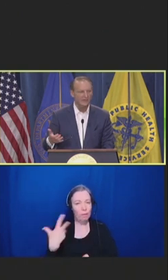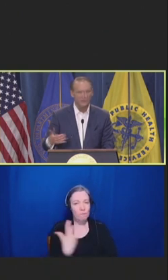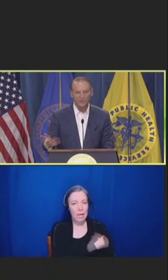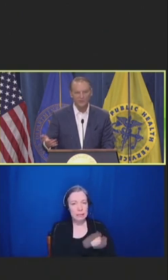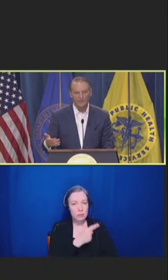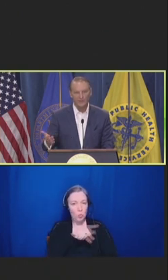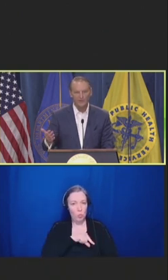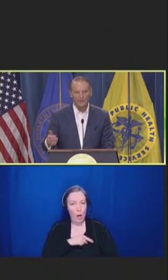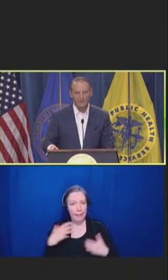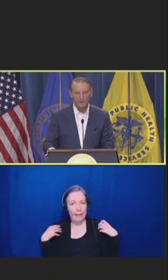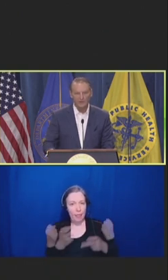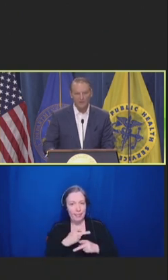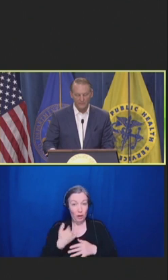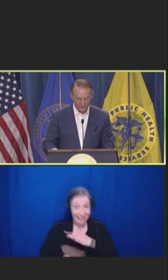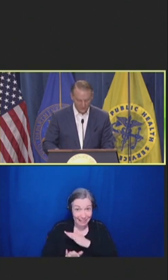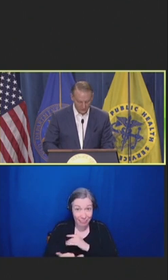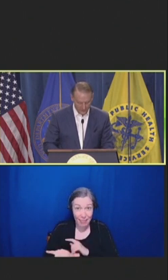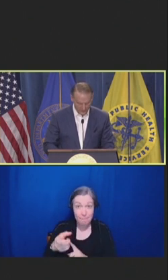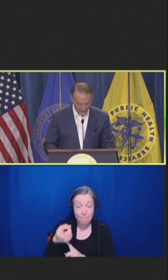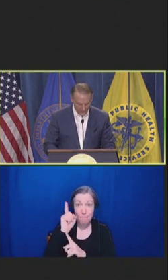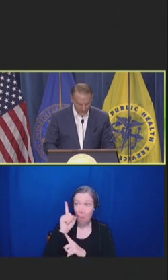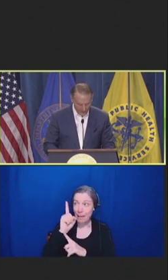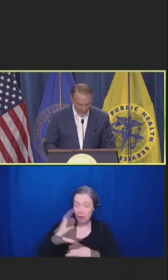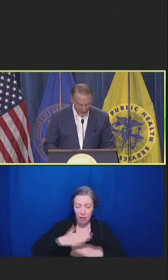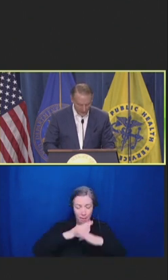moment are far too great.